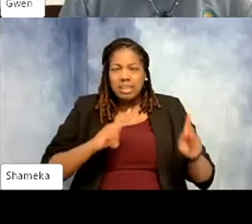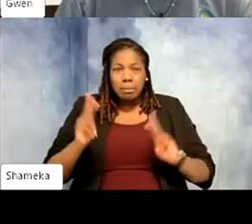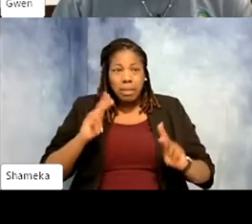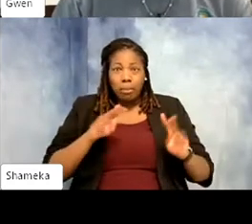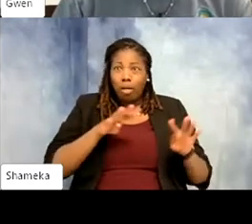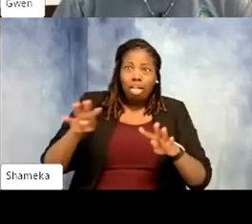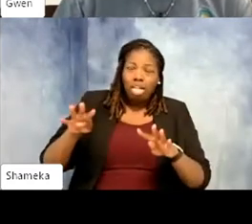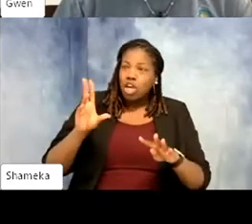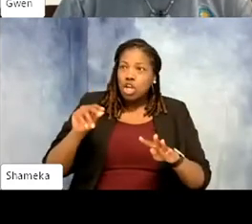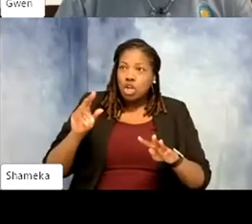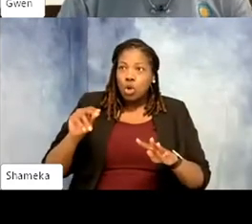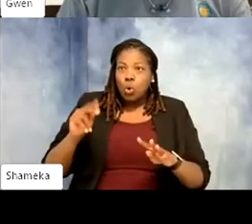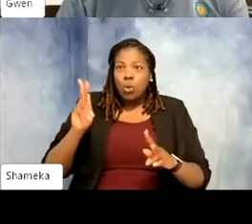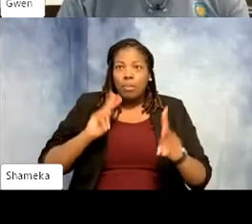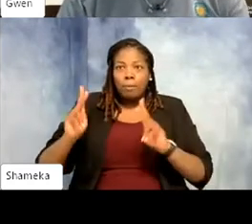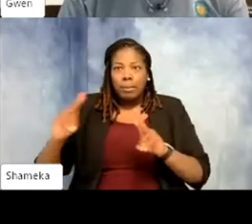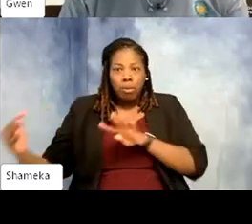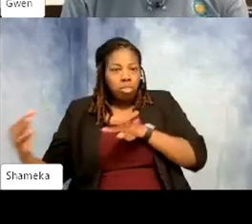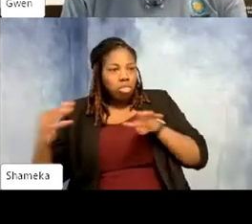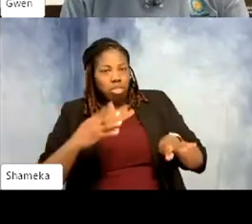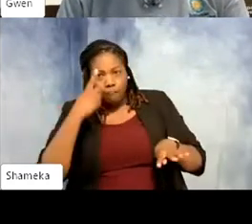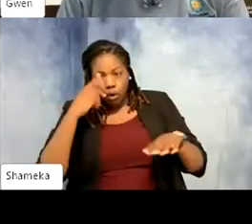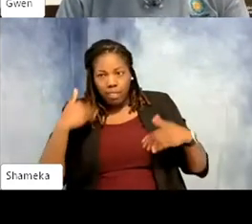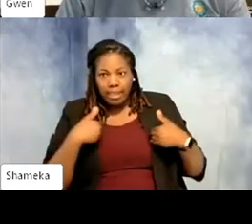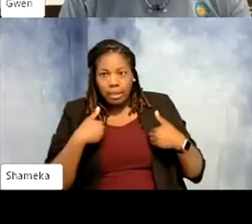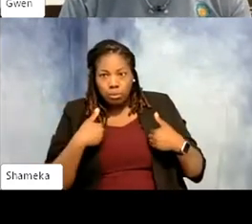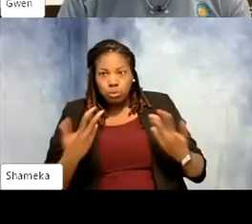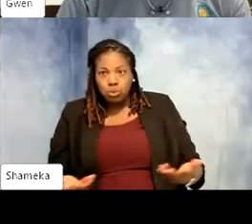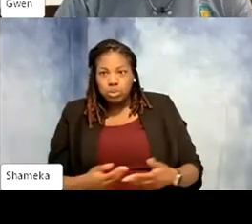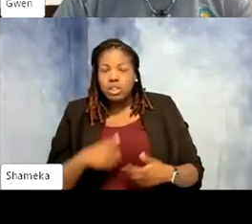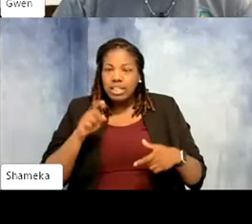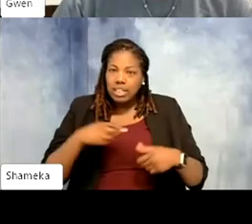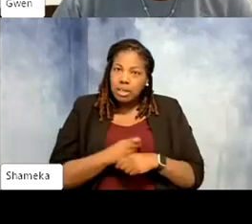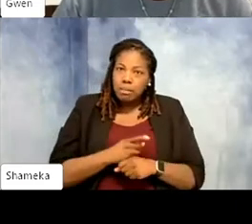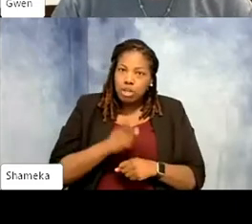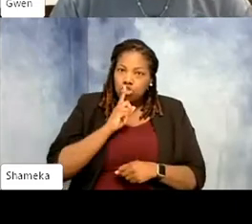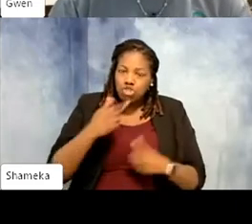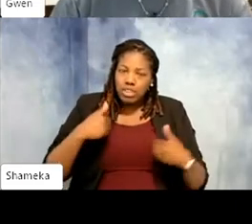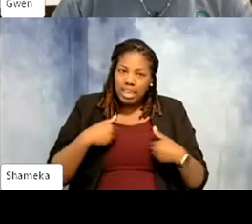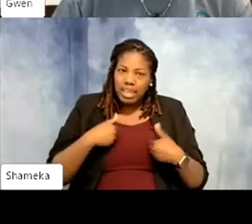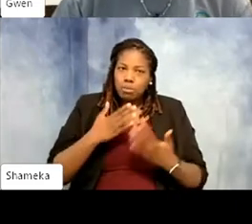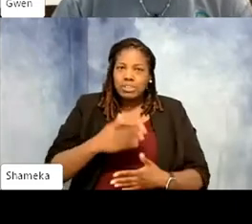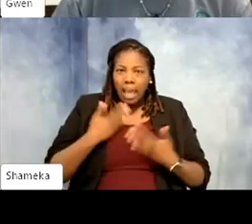So we need to do things to make them happier, make the exhibits look more like natural habitats.